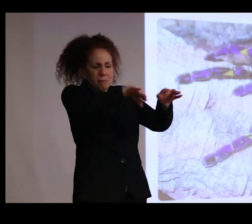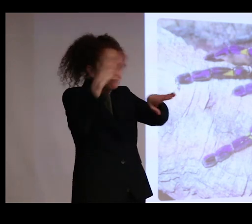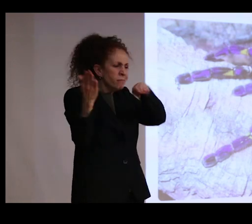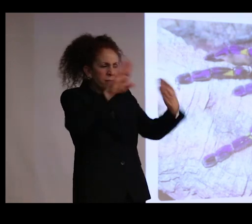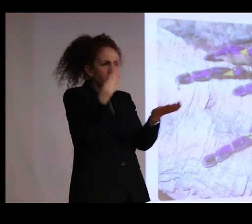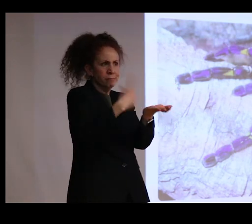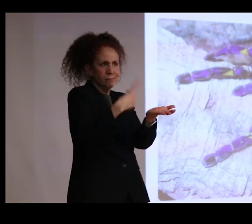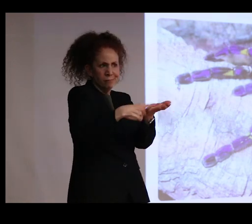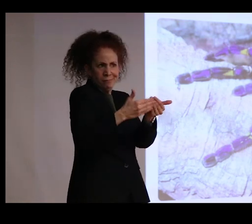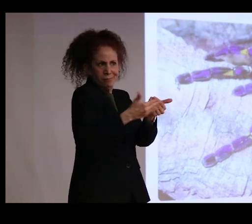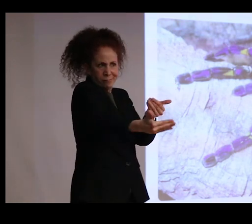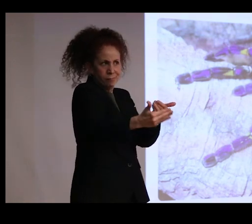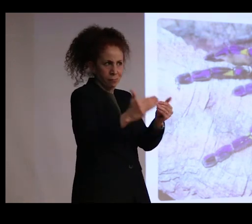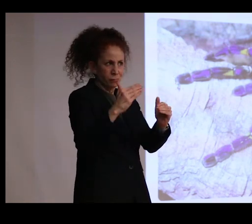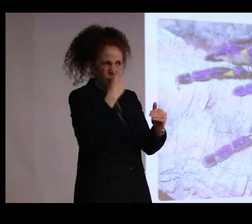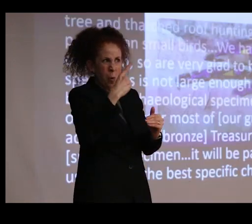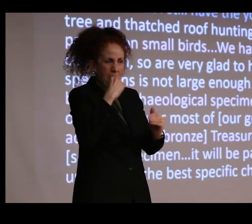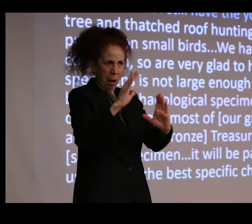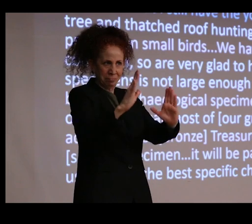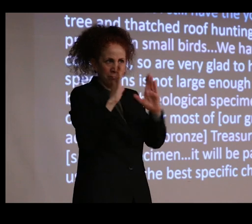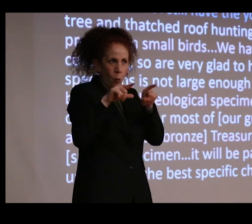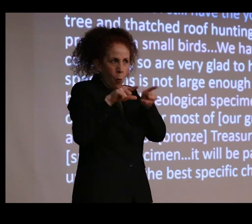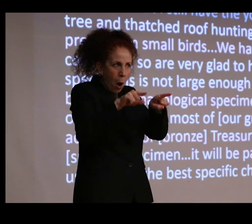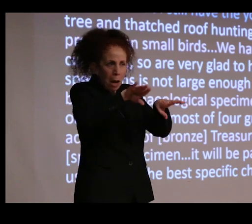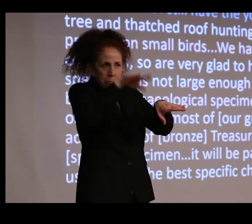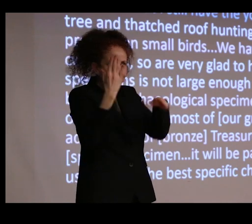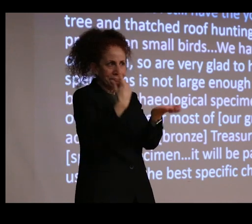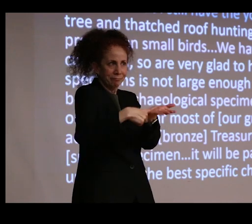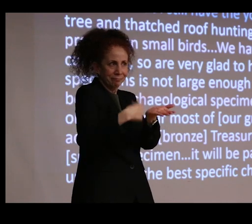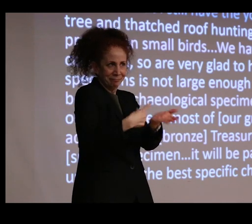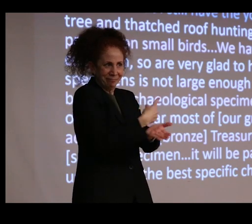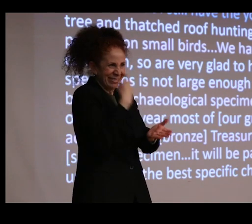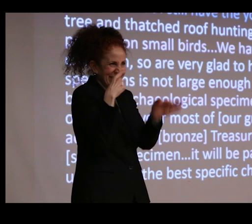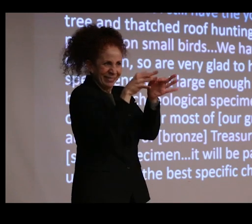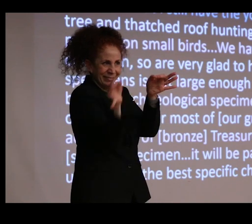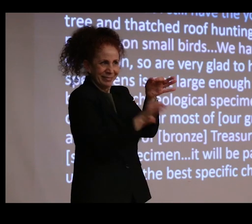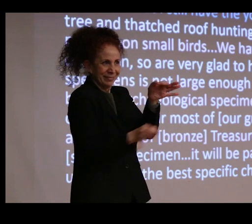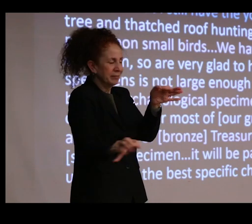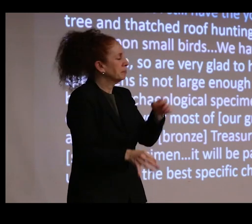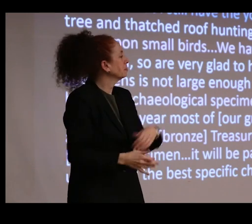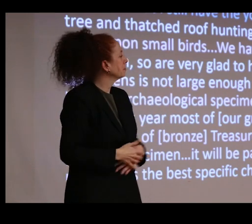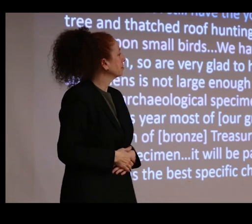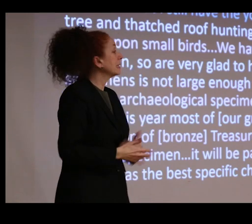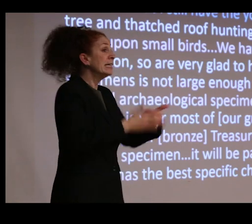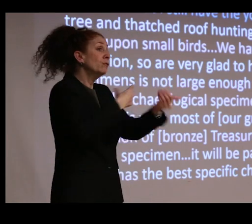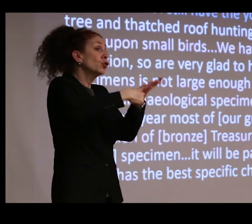So I hope you'll indulge me as I take it apart a little bit. Because even though Gravely's talking about spiders, I think